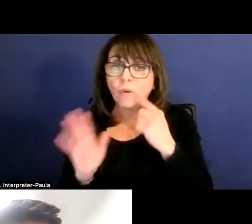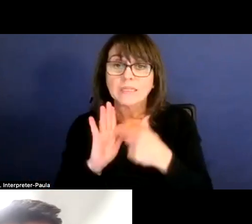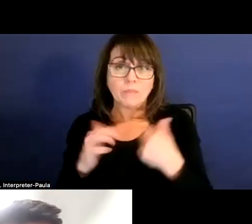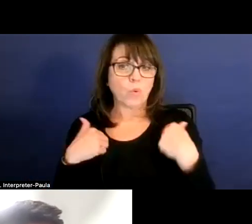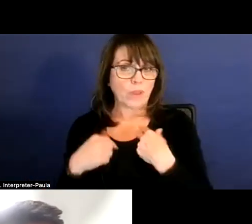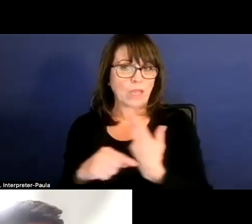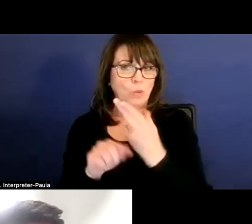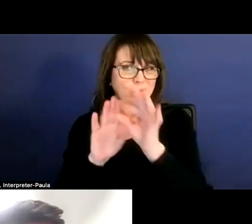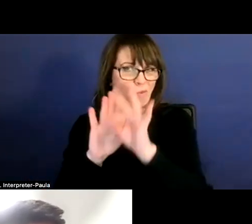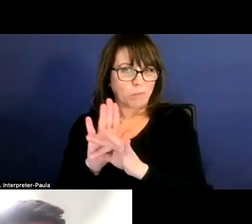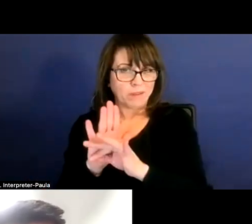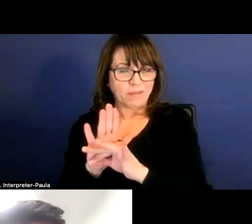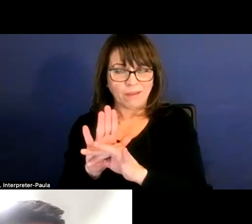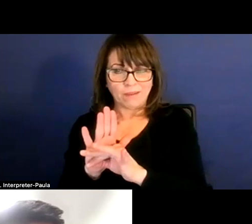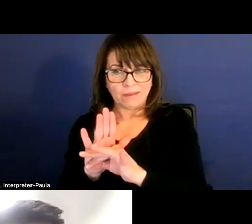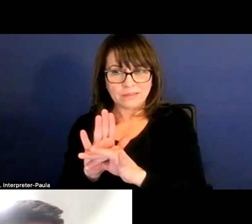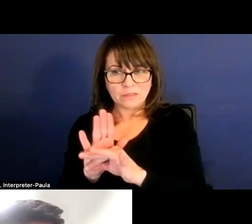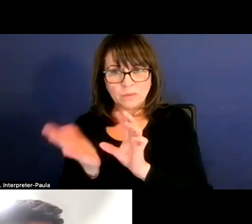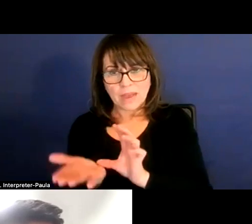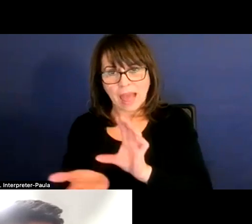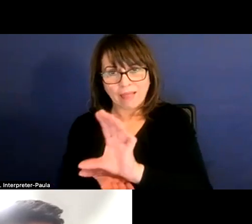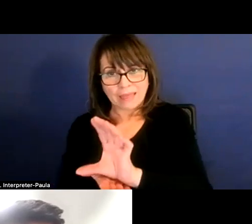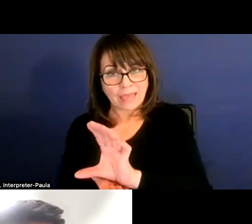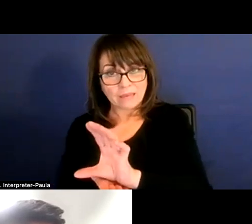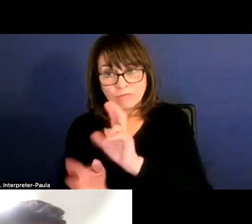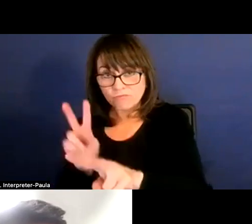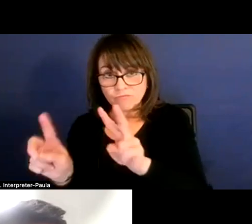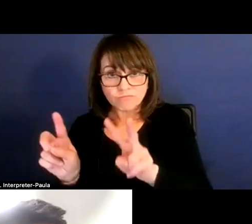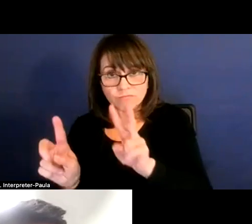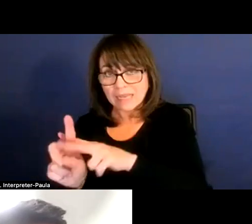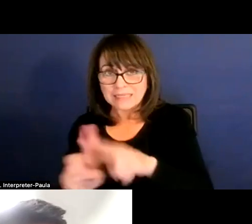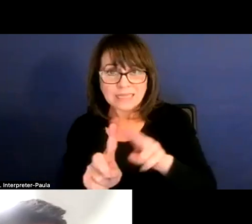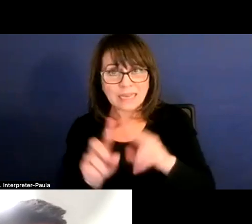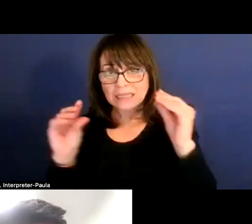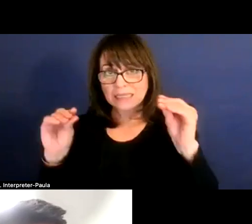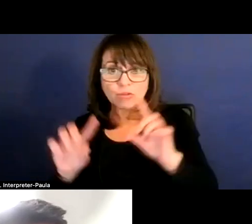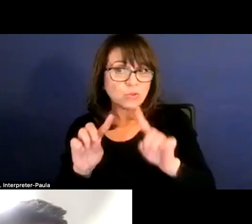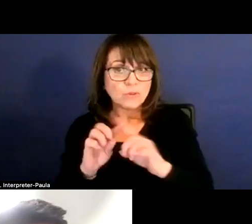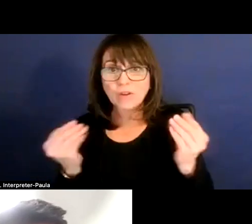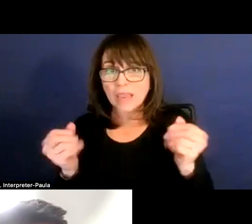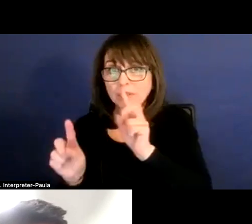to allocate teachers to campuses. And so if that number goes up,